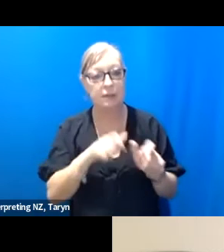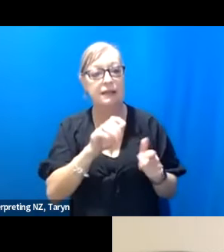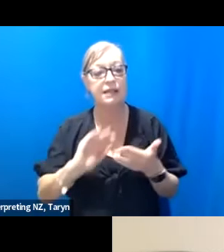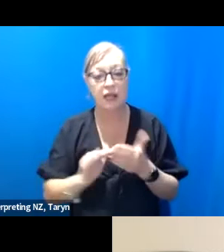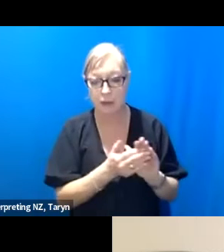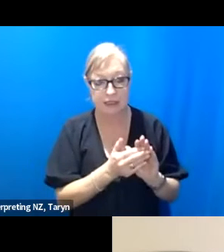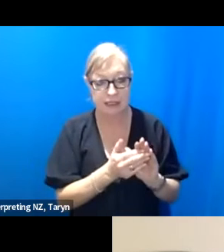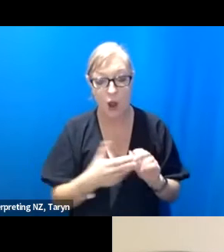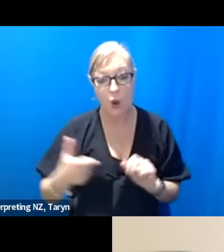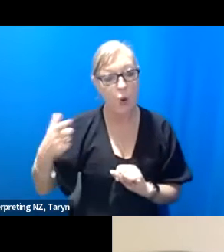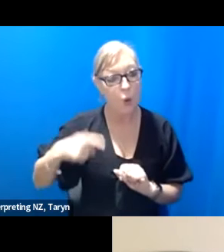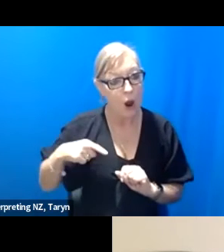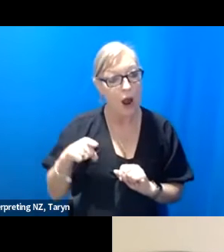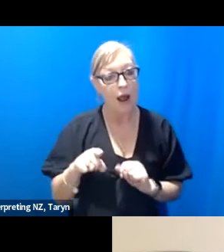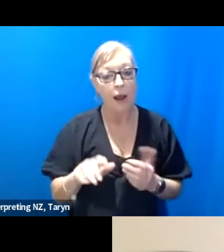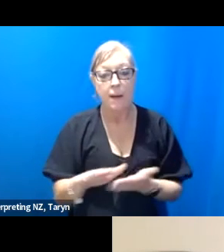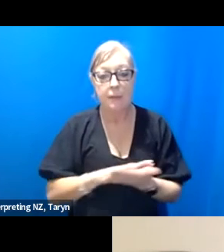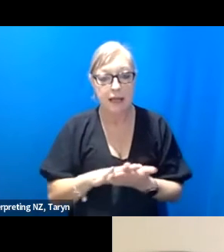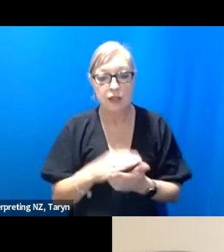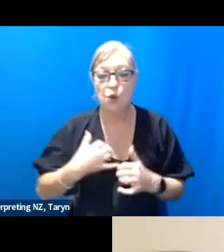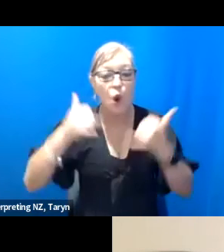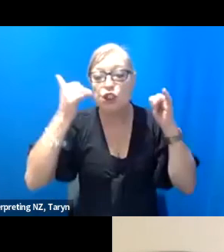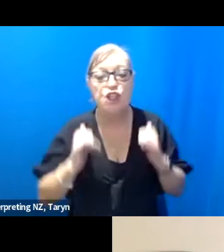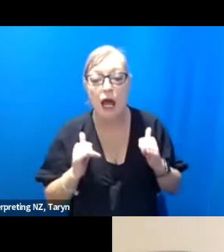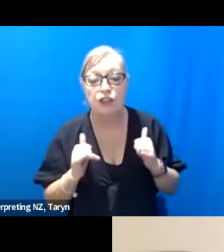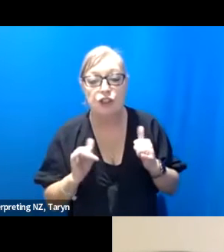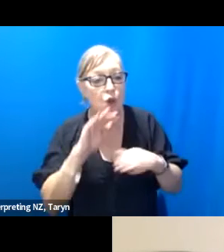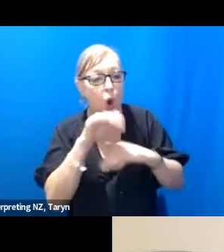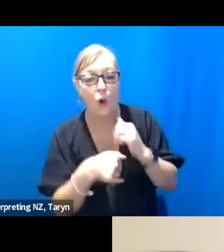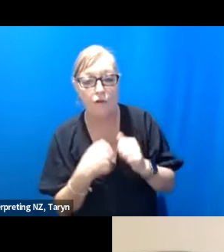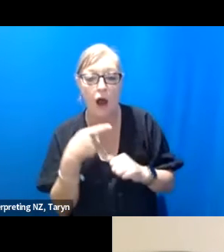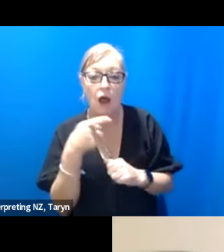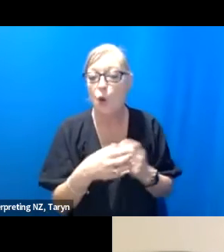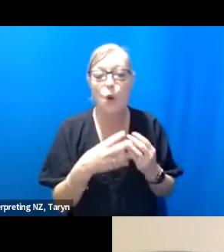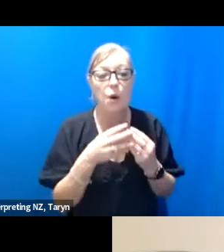you know because you're no longer being judged on the basis of being valued for being productive.